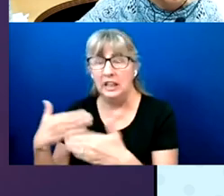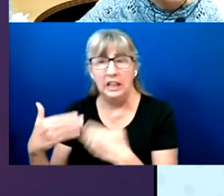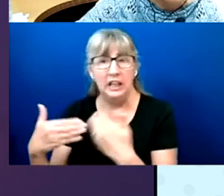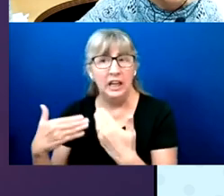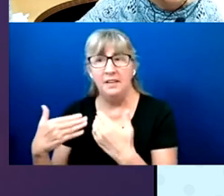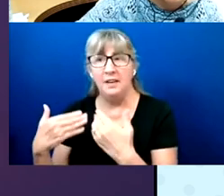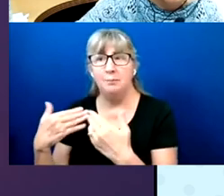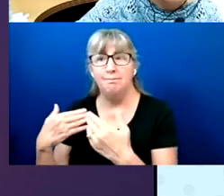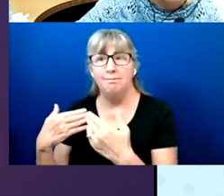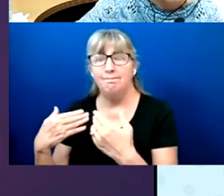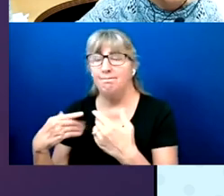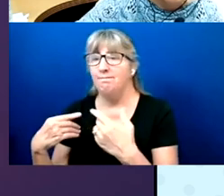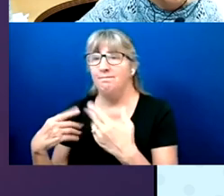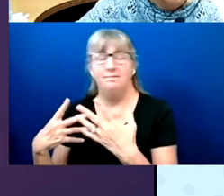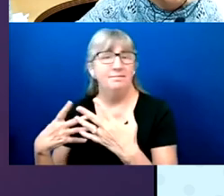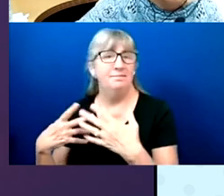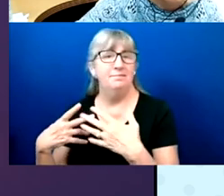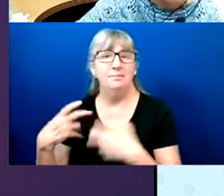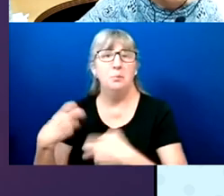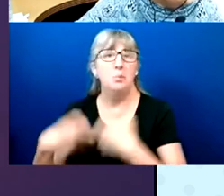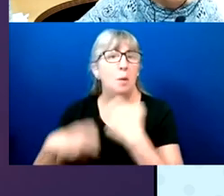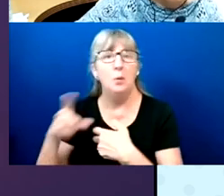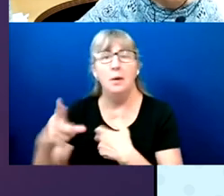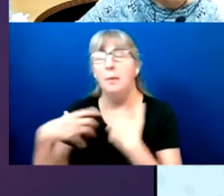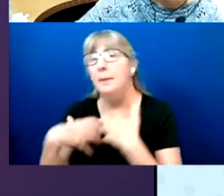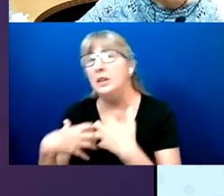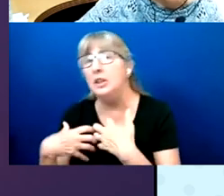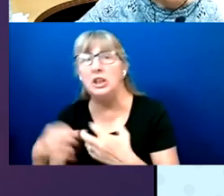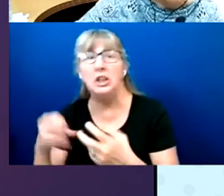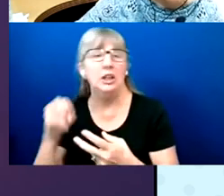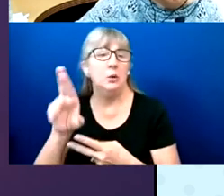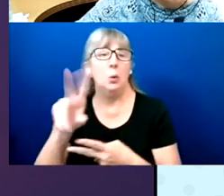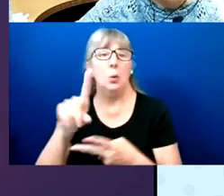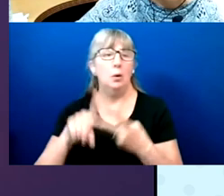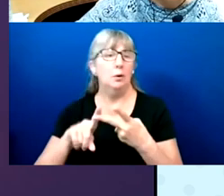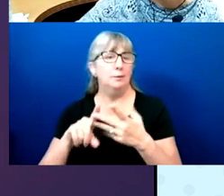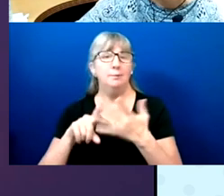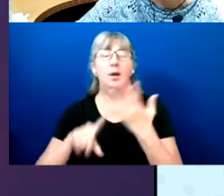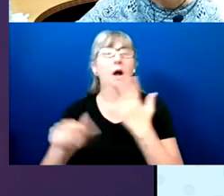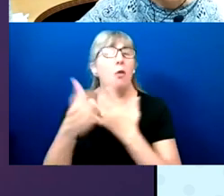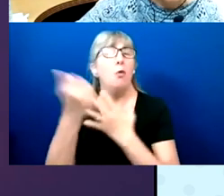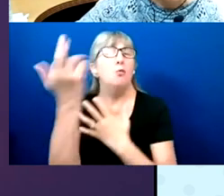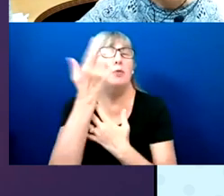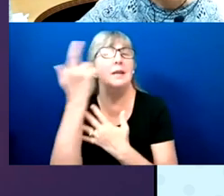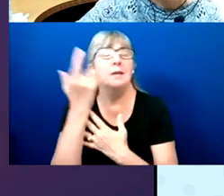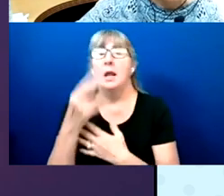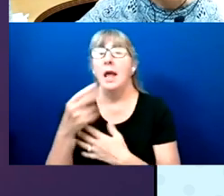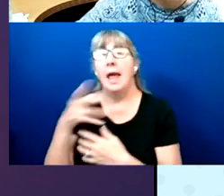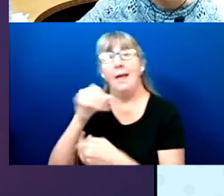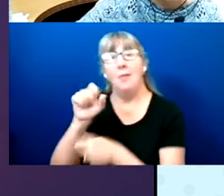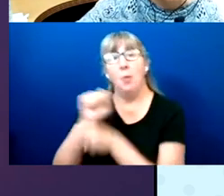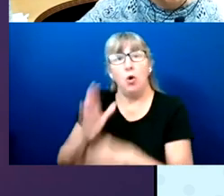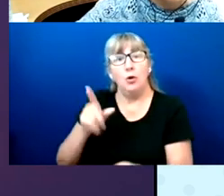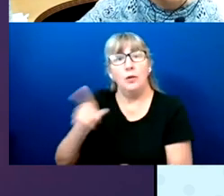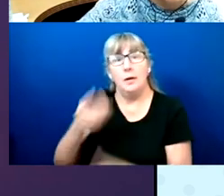There's a problem with the machine. And the poll-workers don't really know how to troubleshoot the problem.